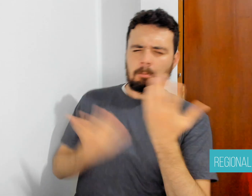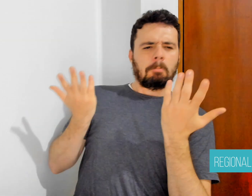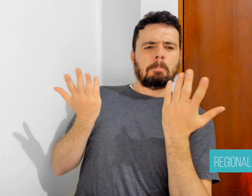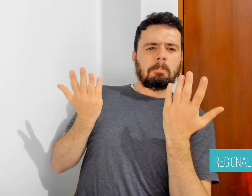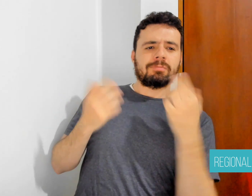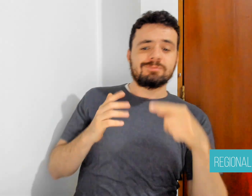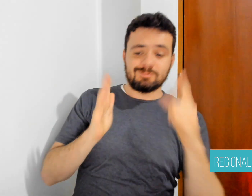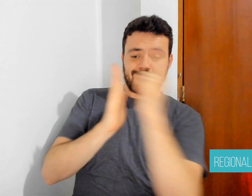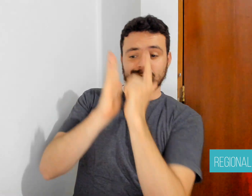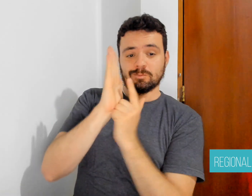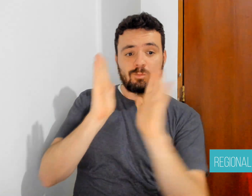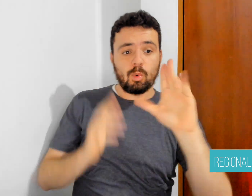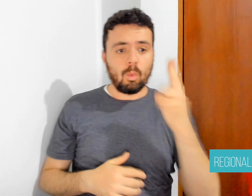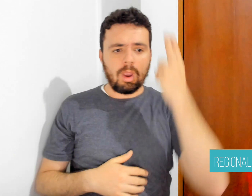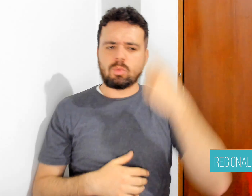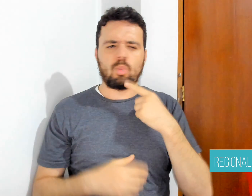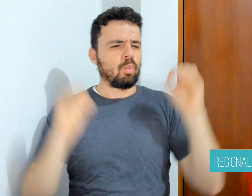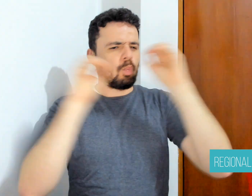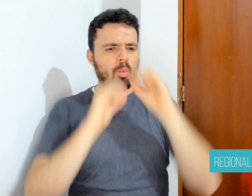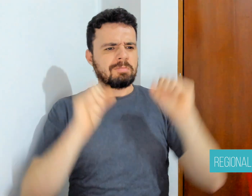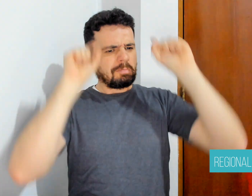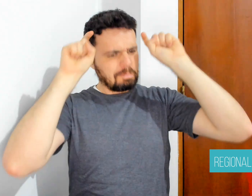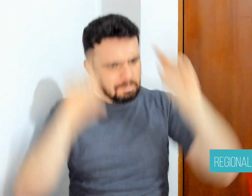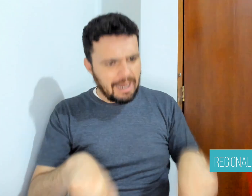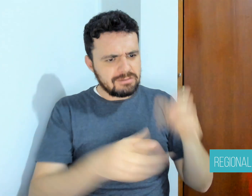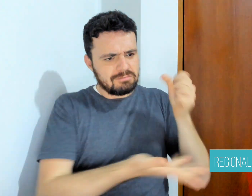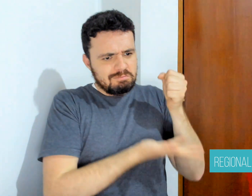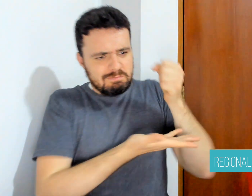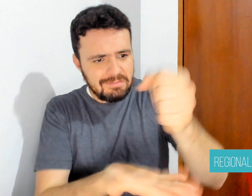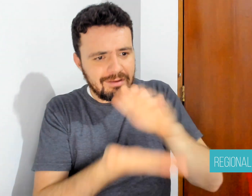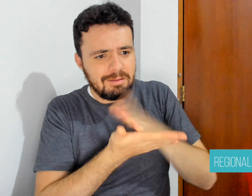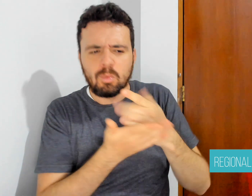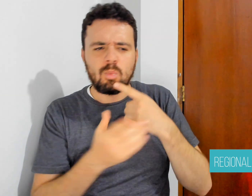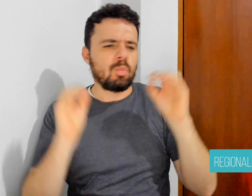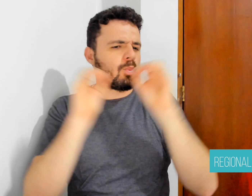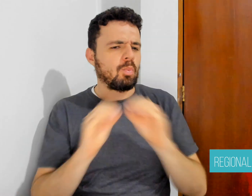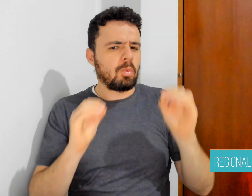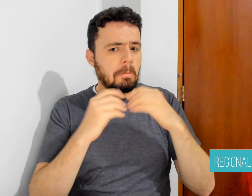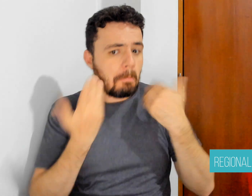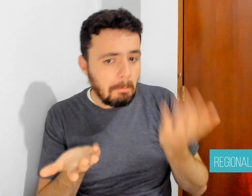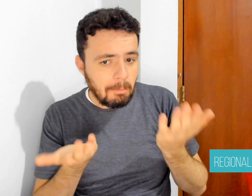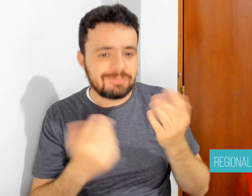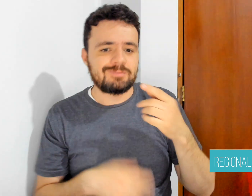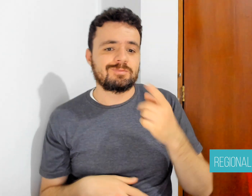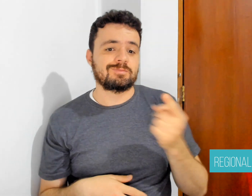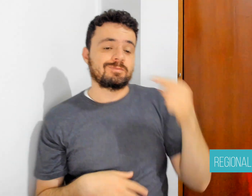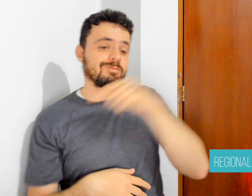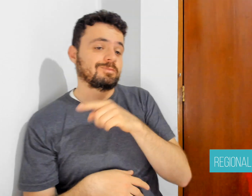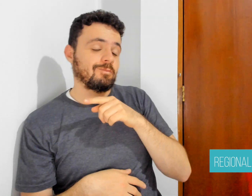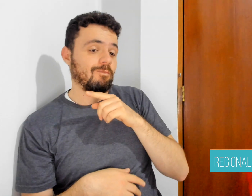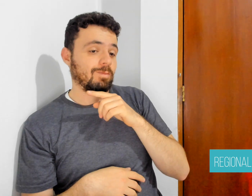to ensure accessibility. INDDHH's resolution recommended that